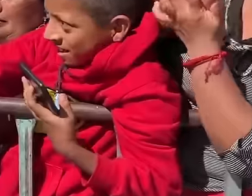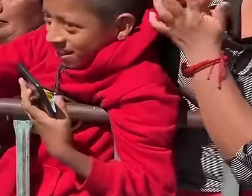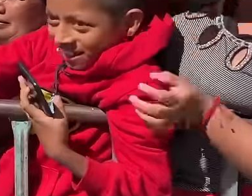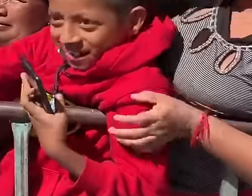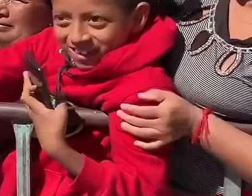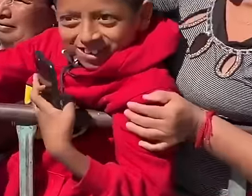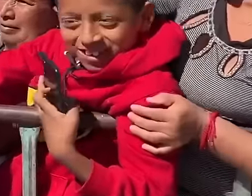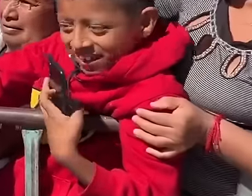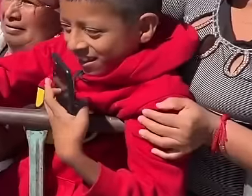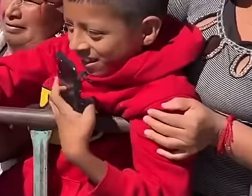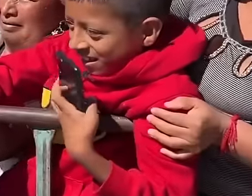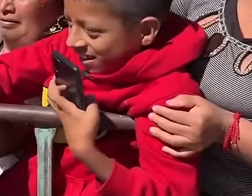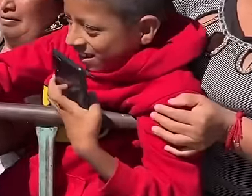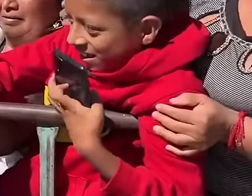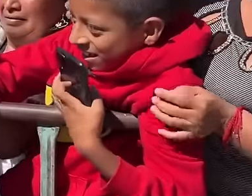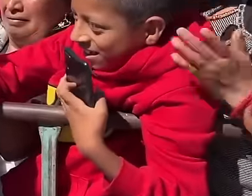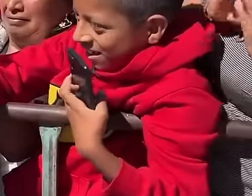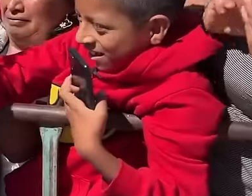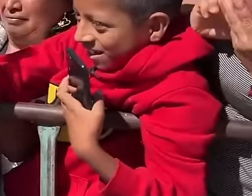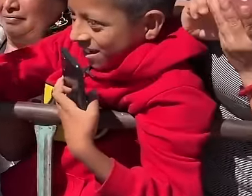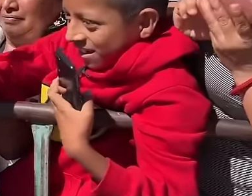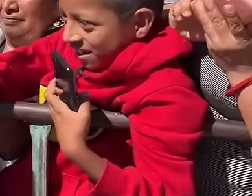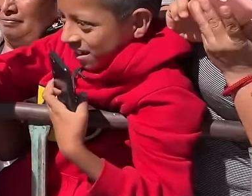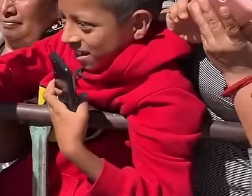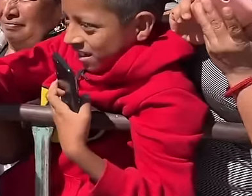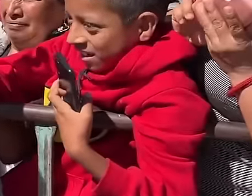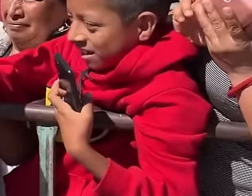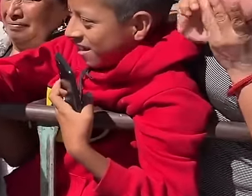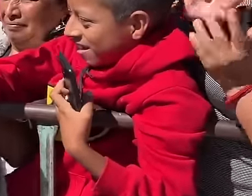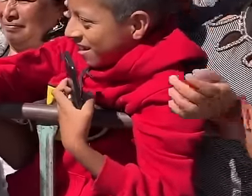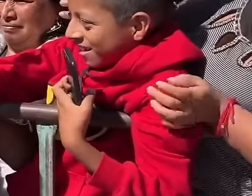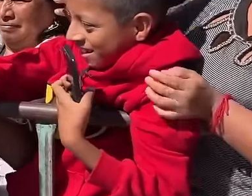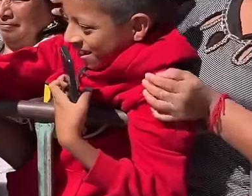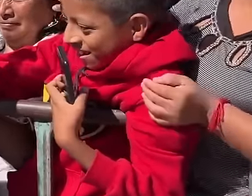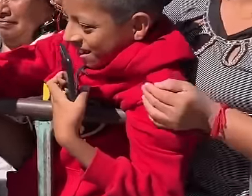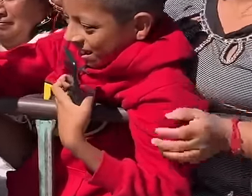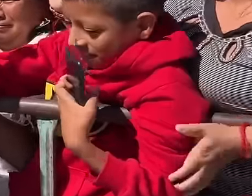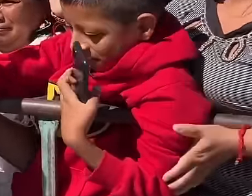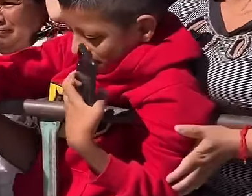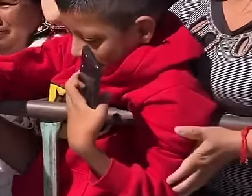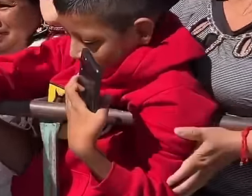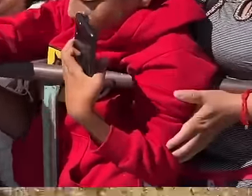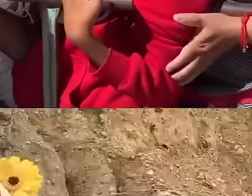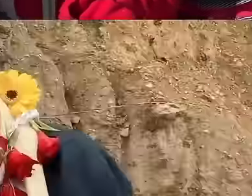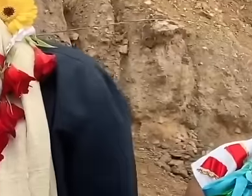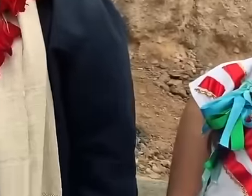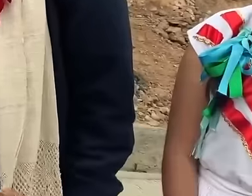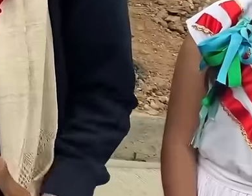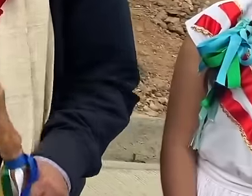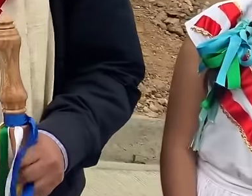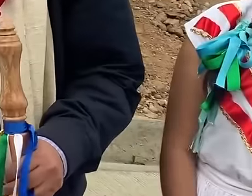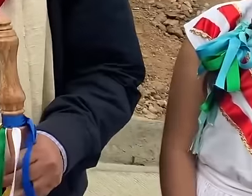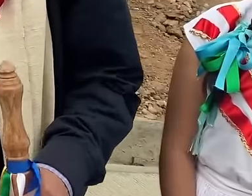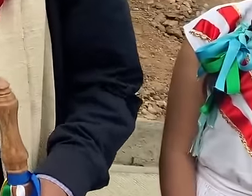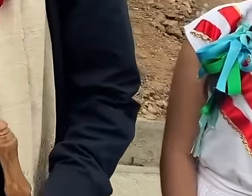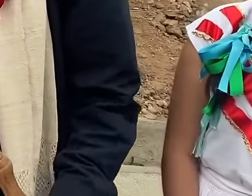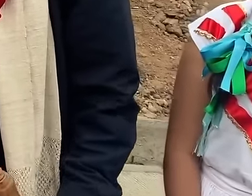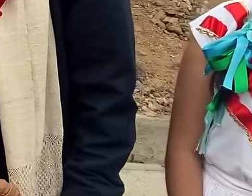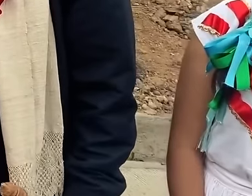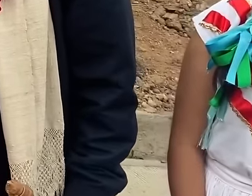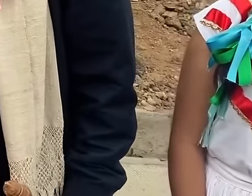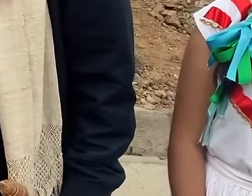in the country and he has said that no one can stop this anymore because the people are the foundations of this fourth